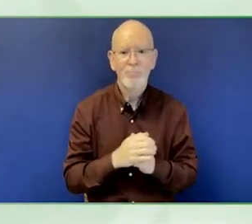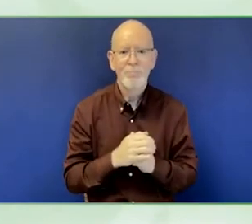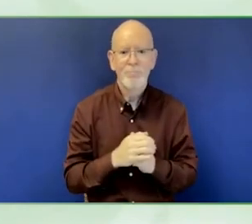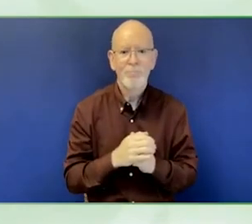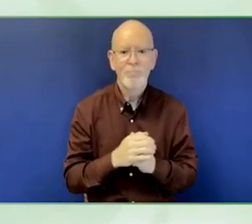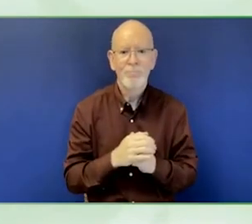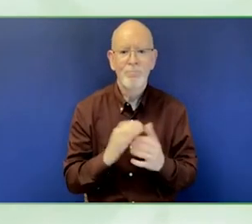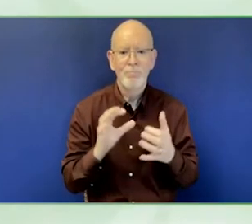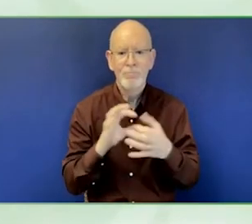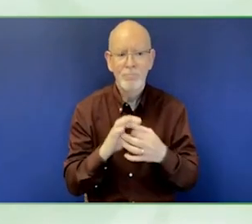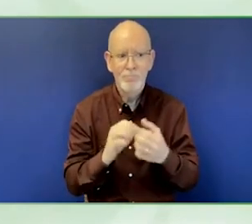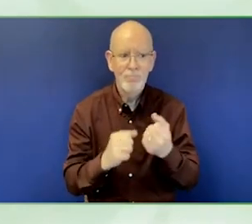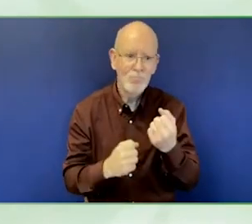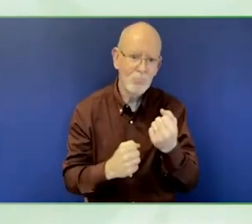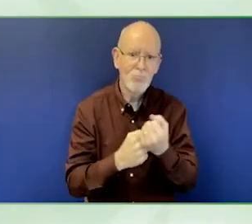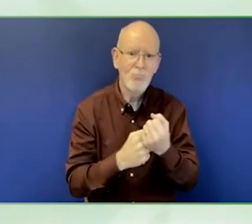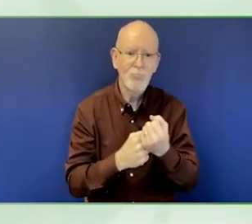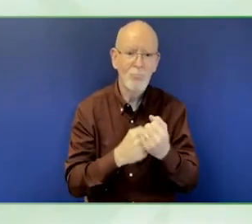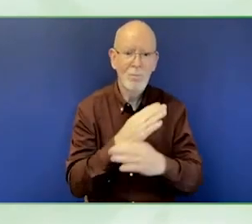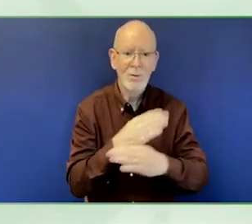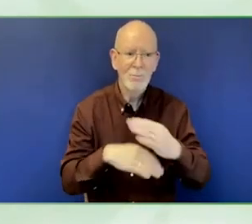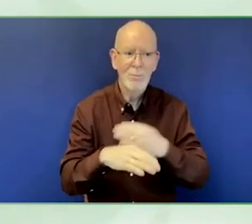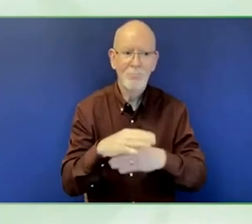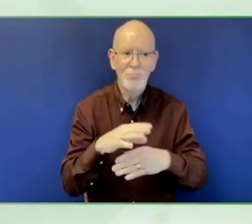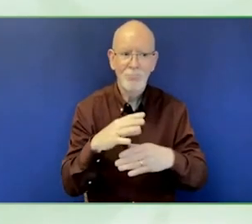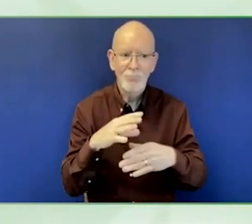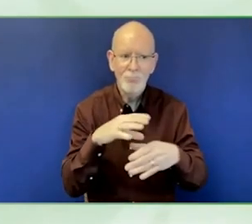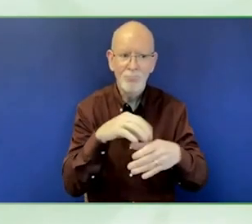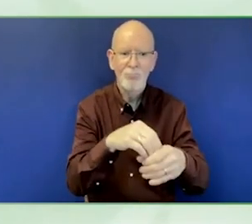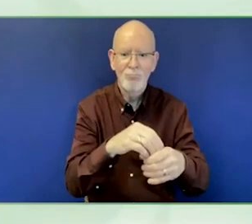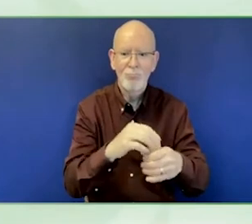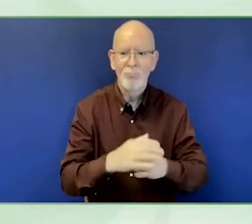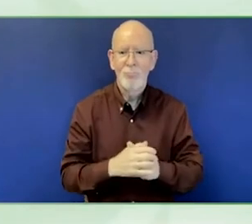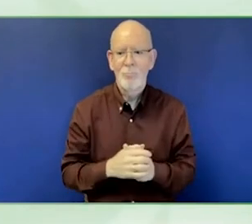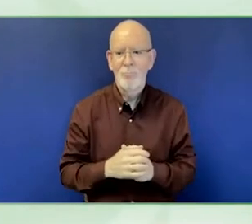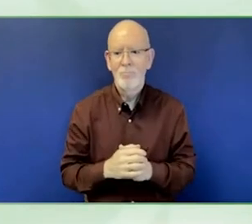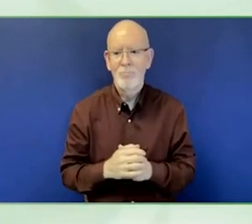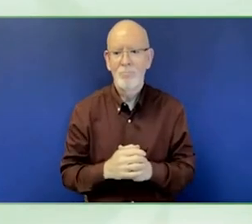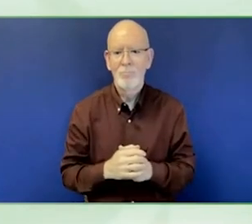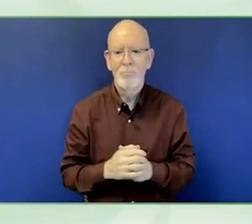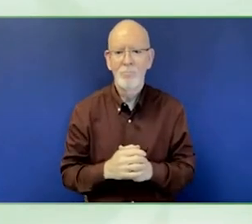And so I will ask colleagues to please stick to the five minutes